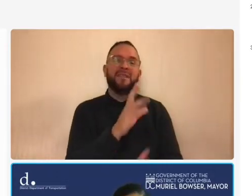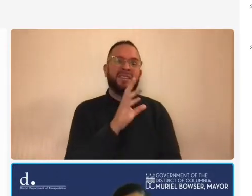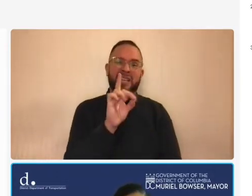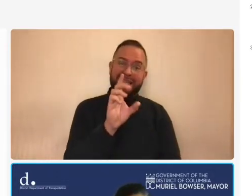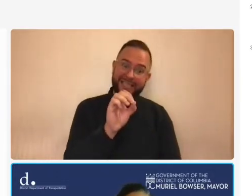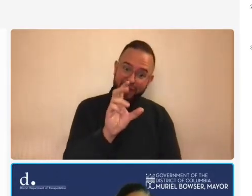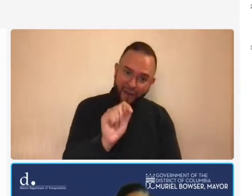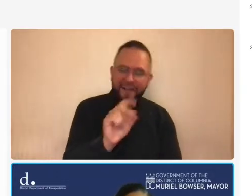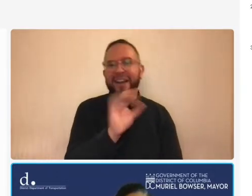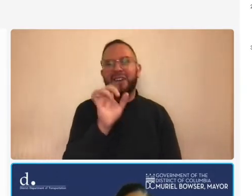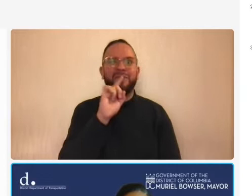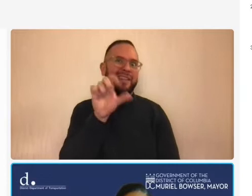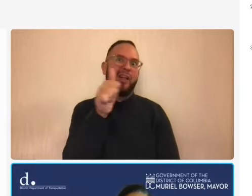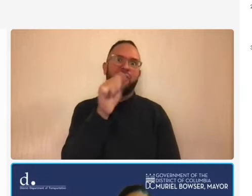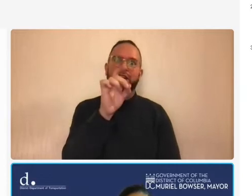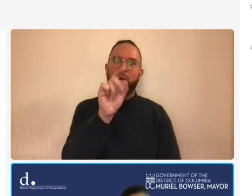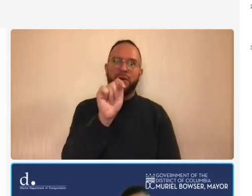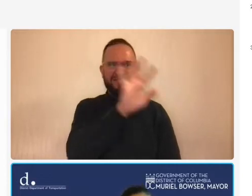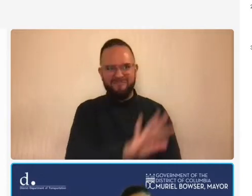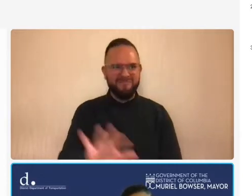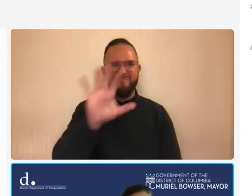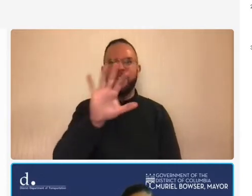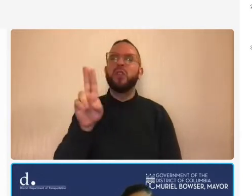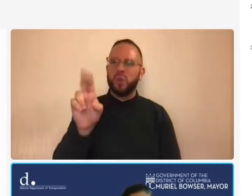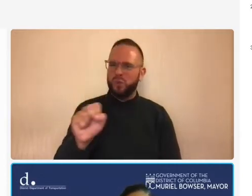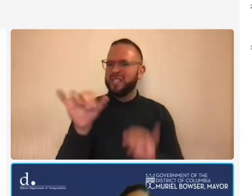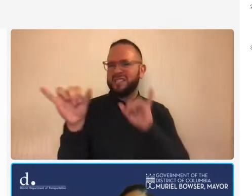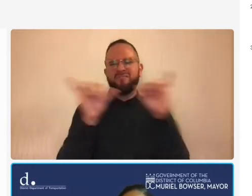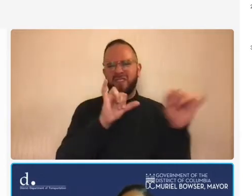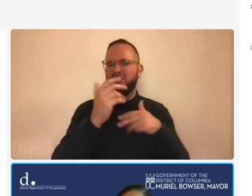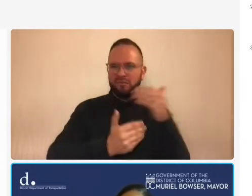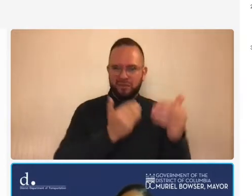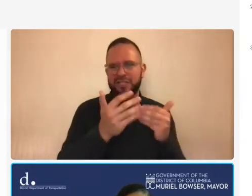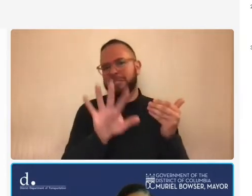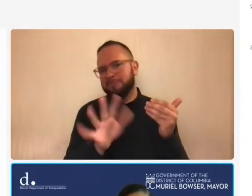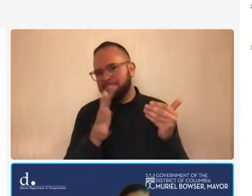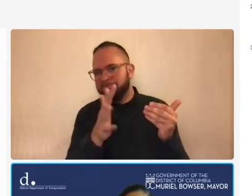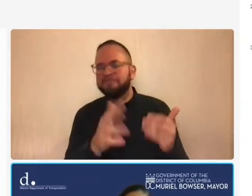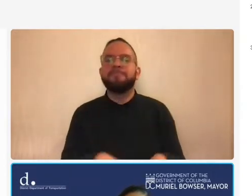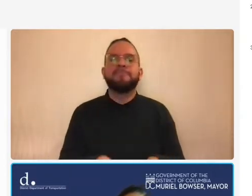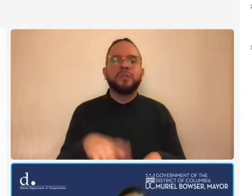united states of america okay so we see fhwa is at the top um that stands for federal highway